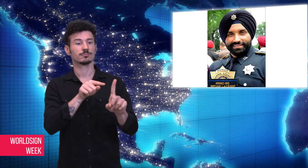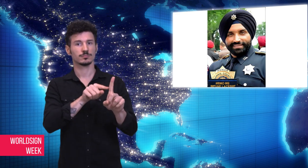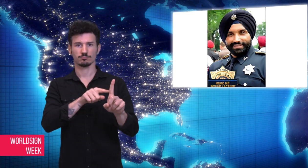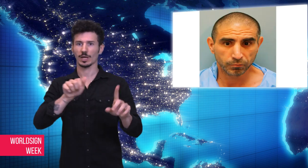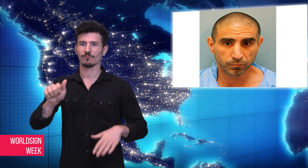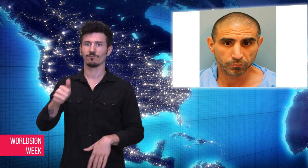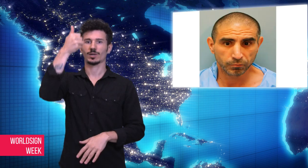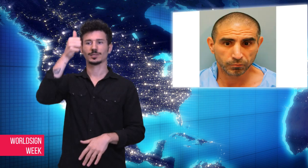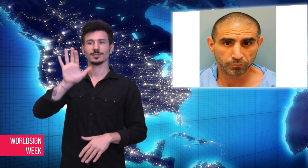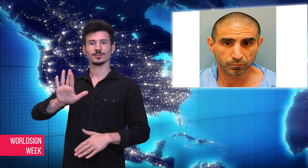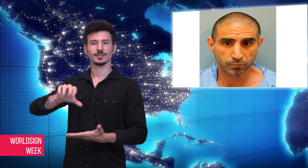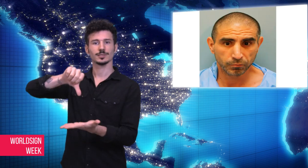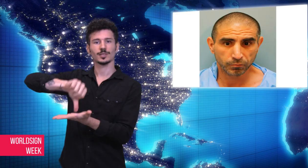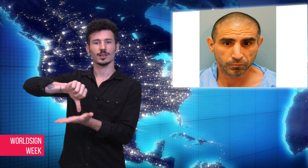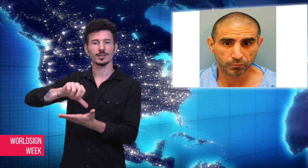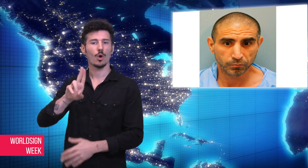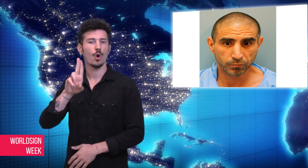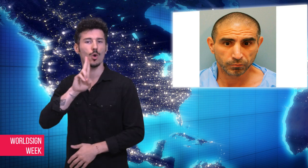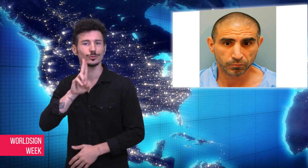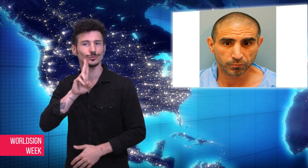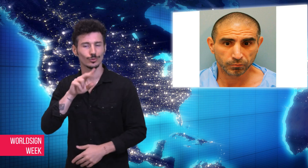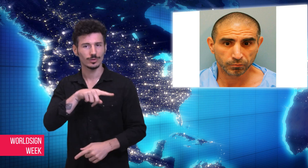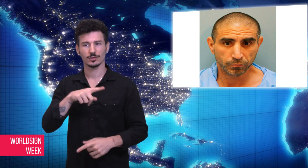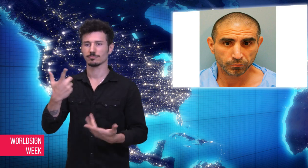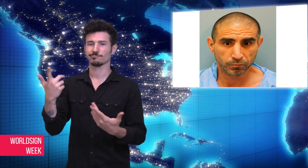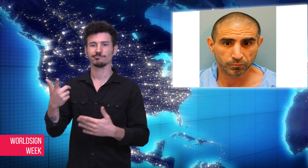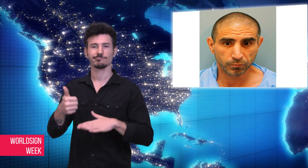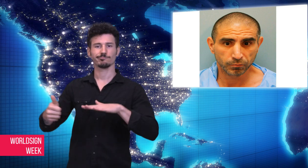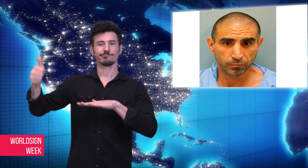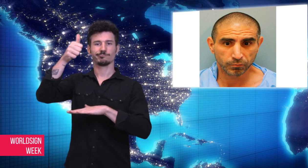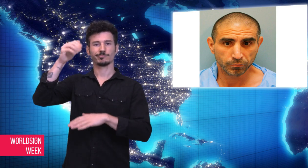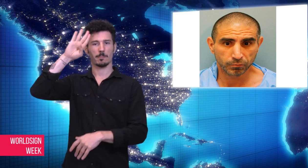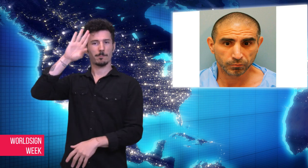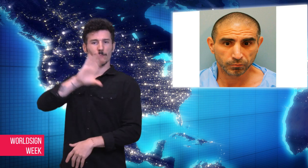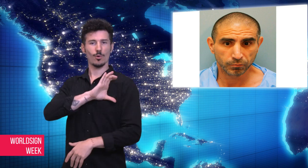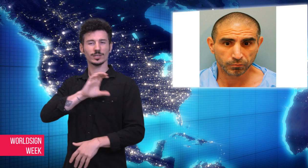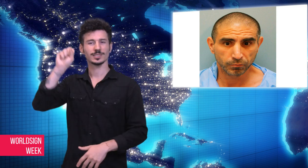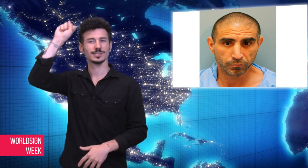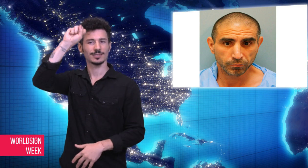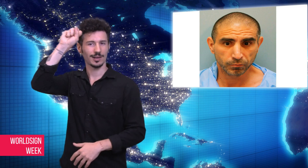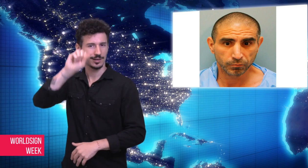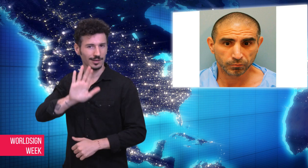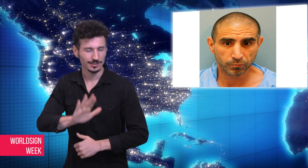Houston. Four years ago, he won an accommodation to